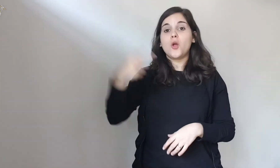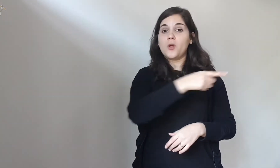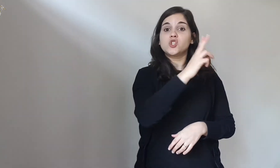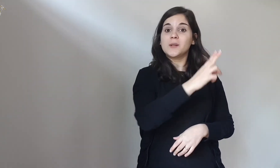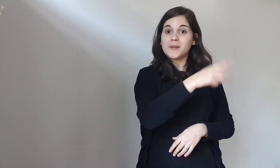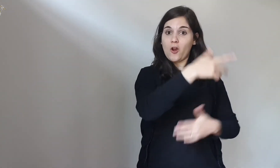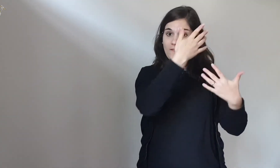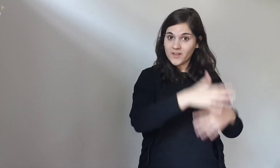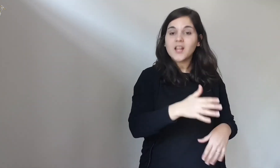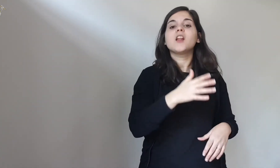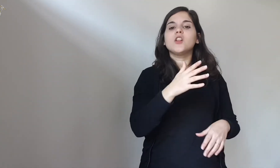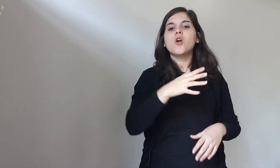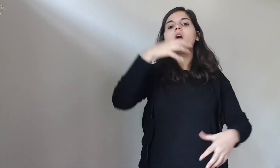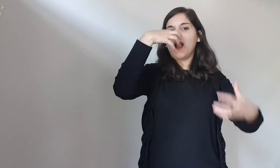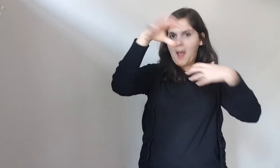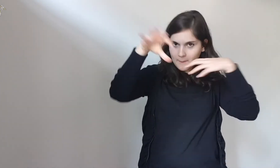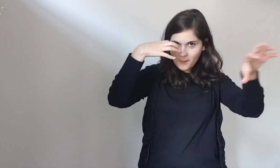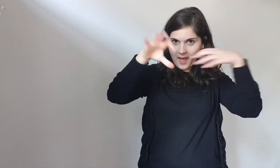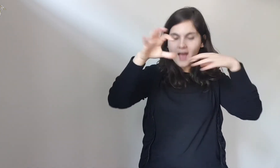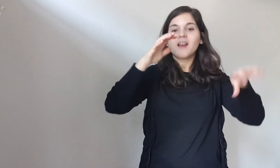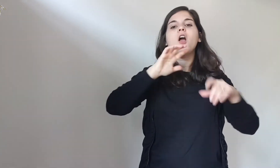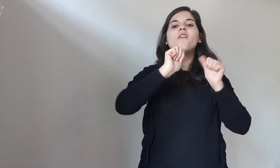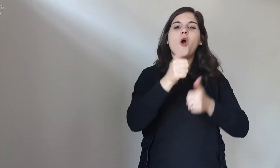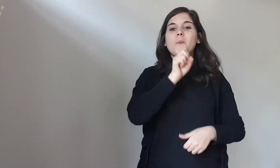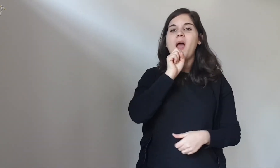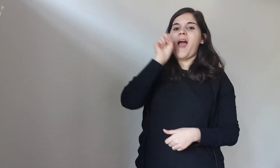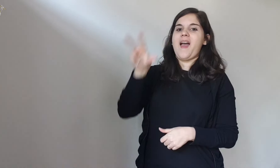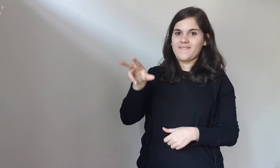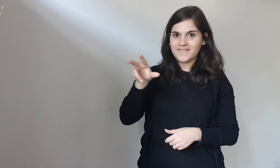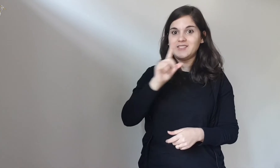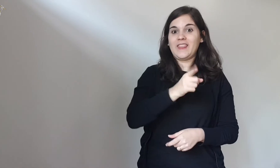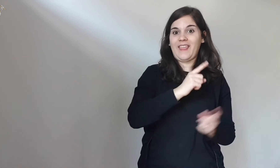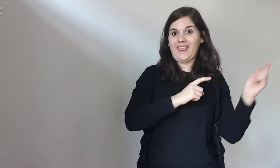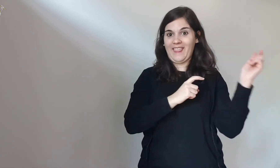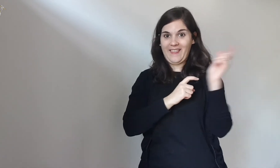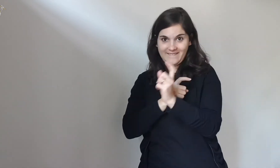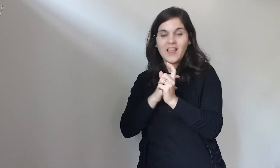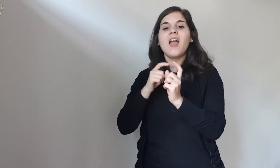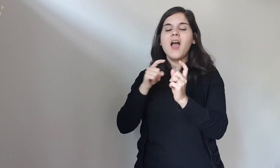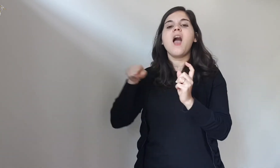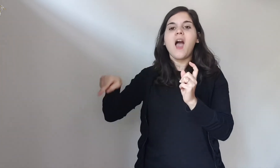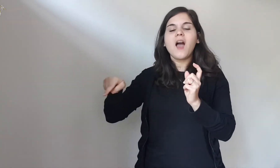and on their return the bells ring to warn them